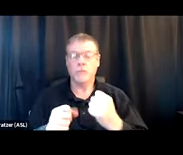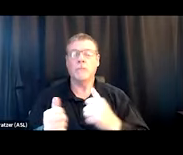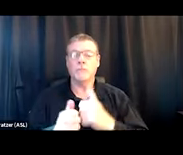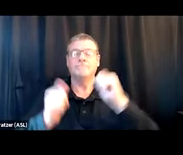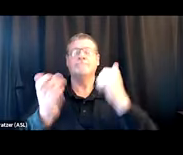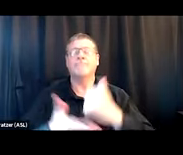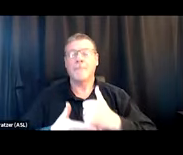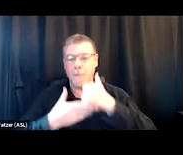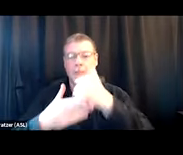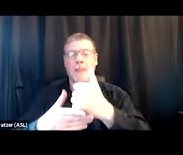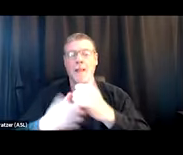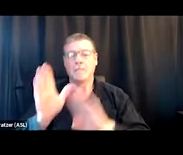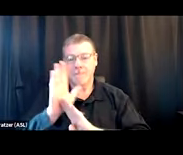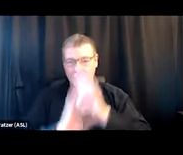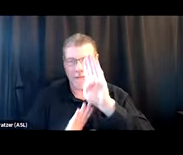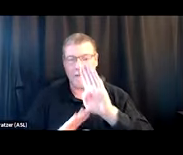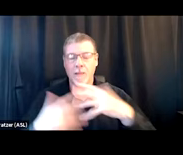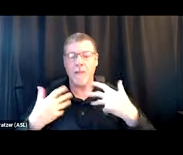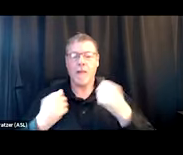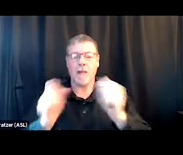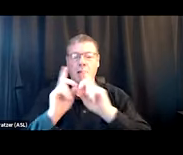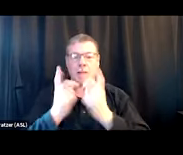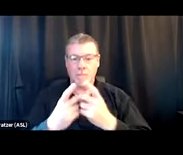how your health department, how your state responds.